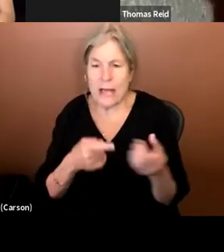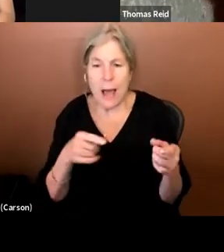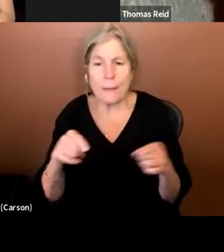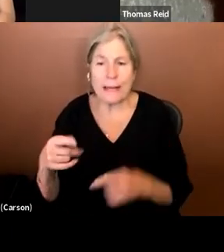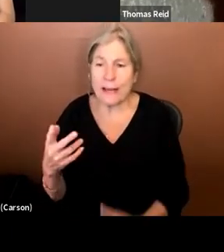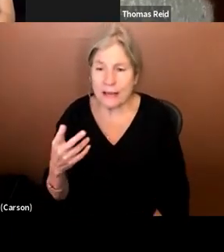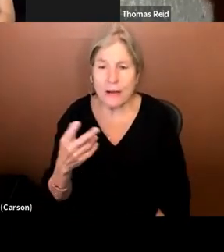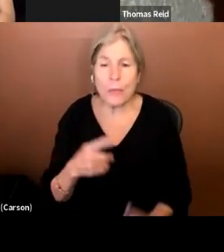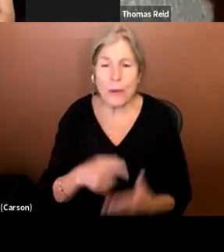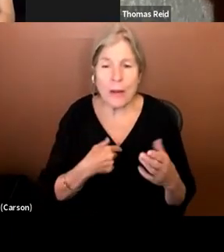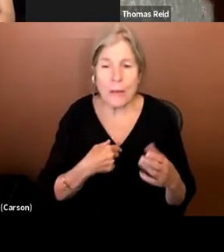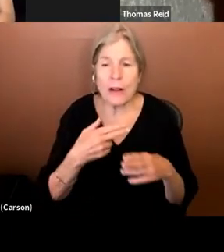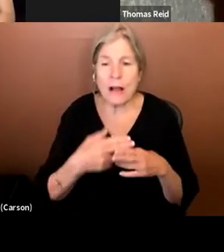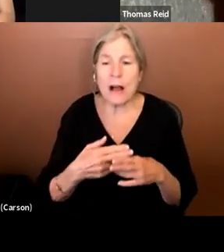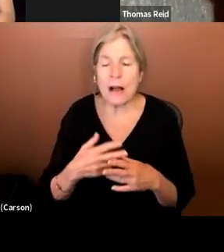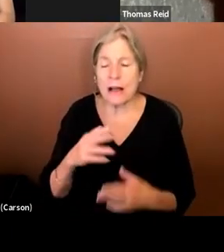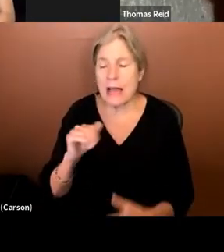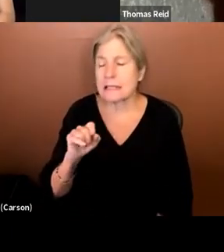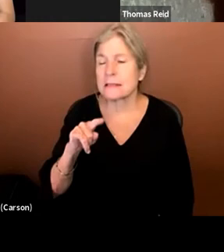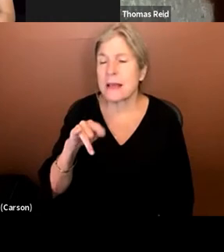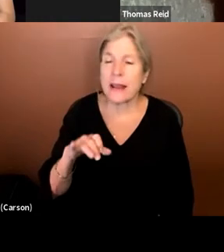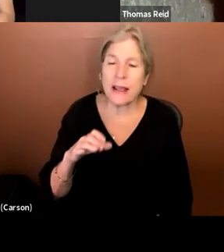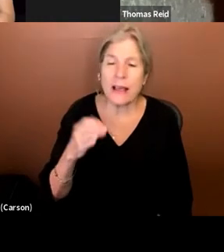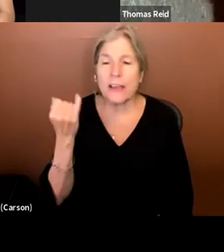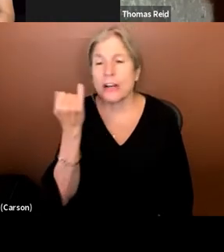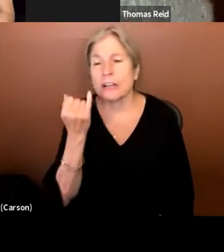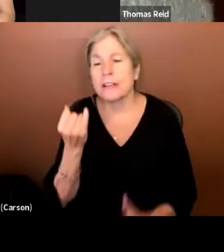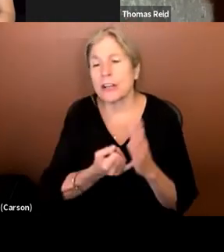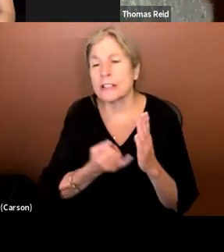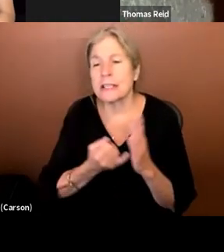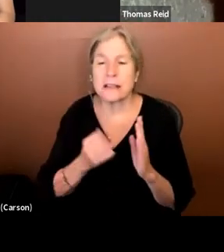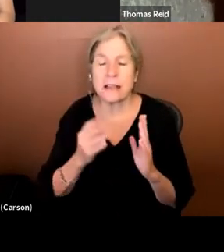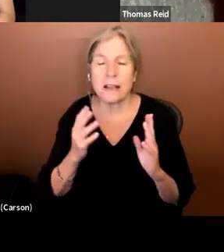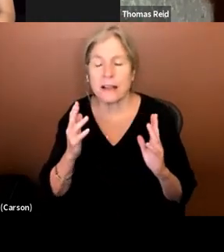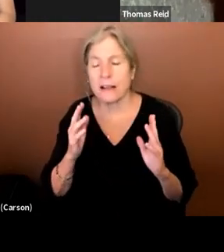I would call the aesthetic, the artistic fluoroish, a little more